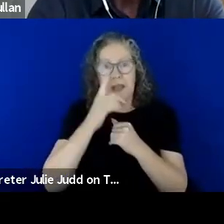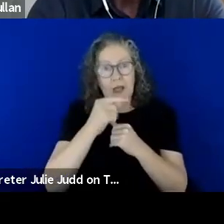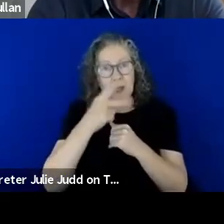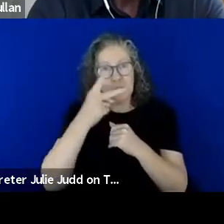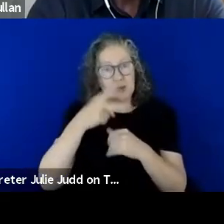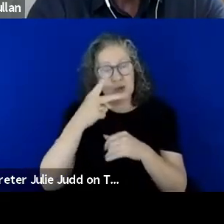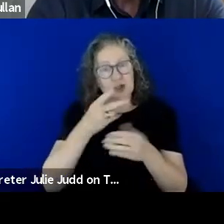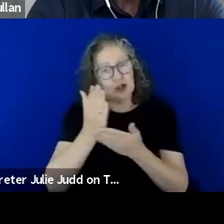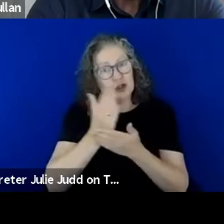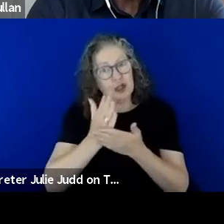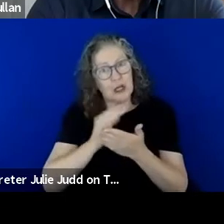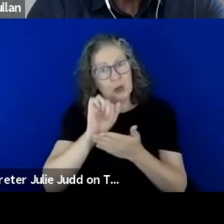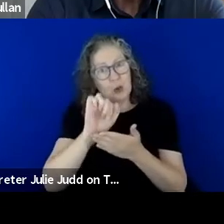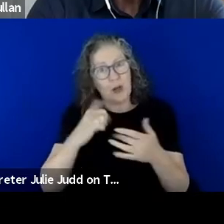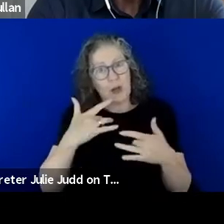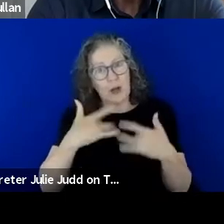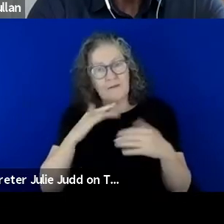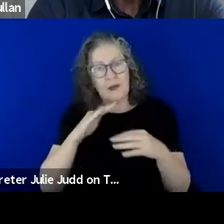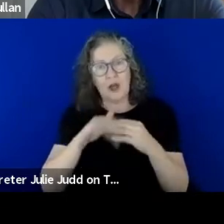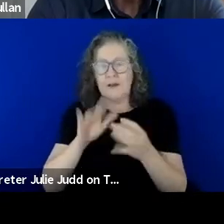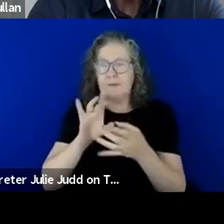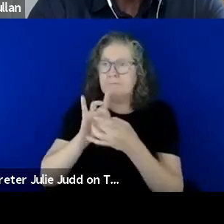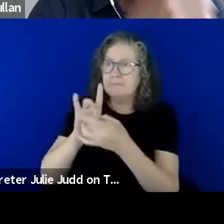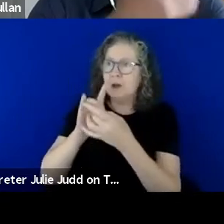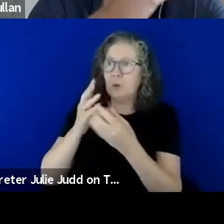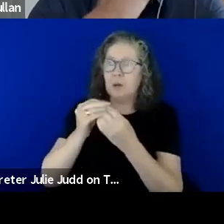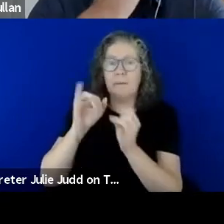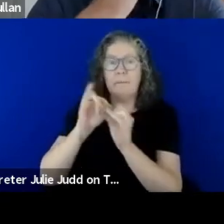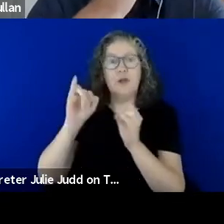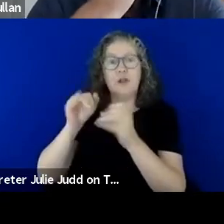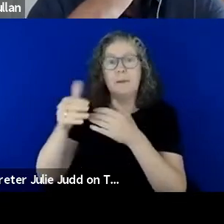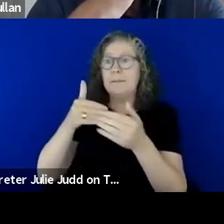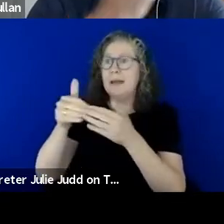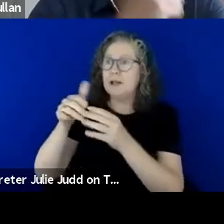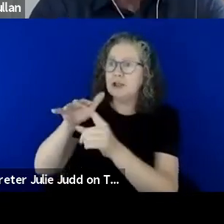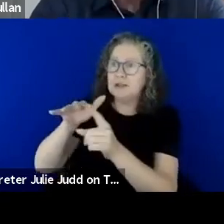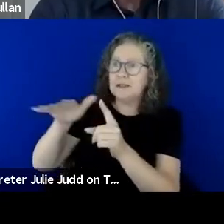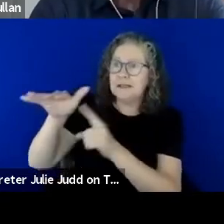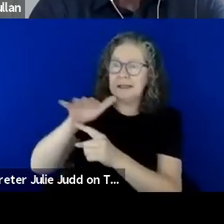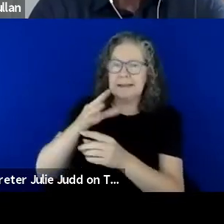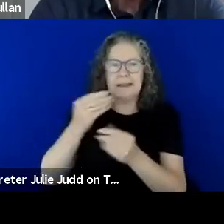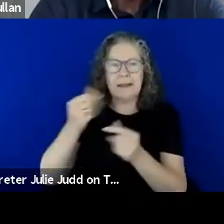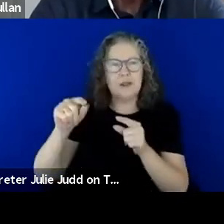about interacting with the emergency management sector and some of the challenges you encountered?